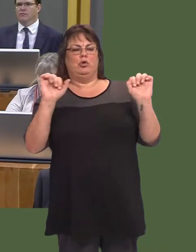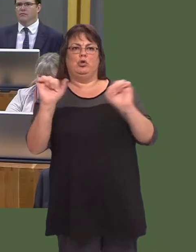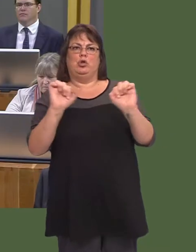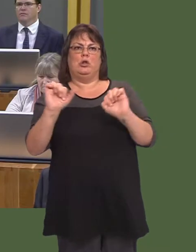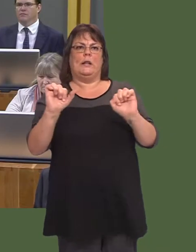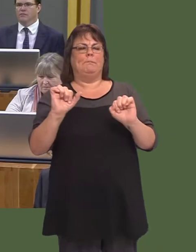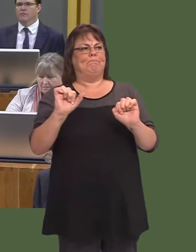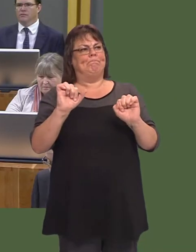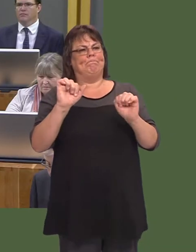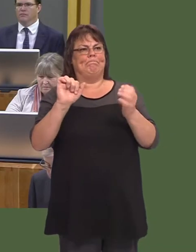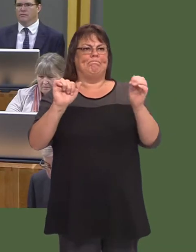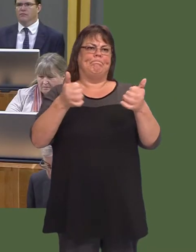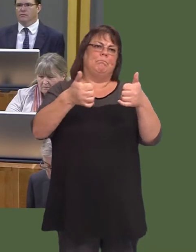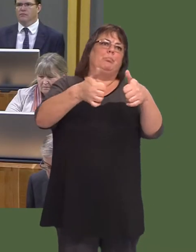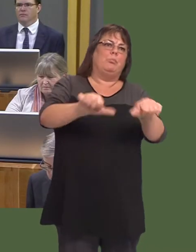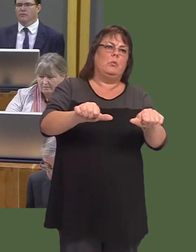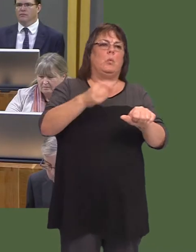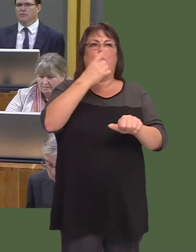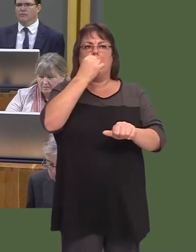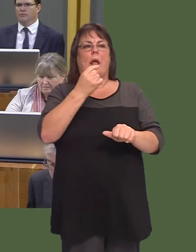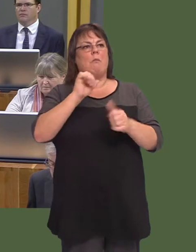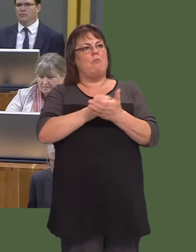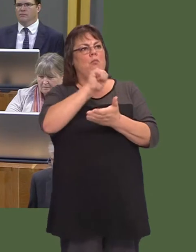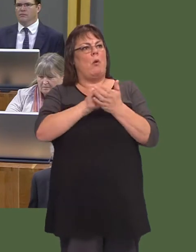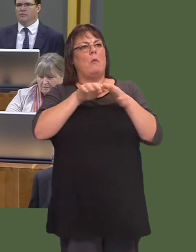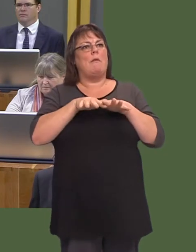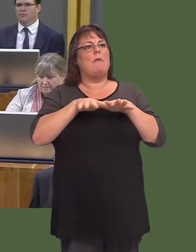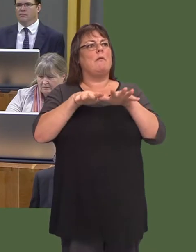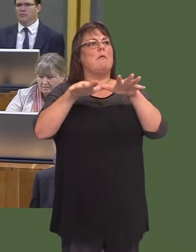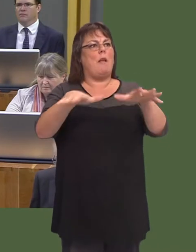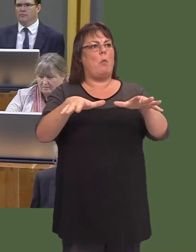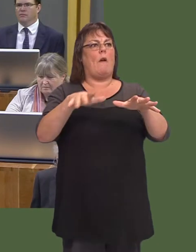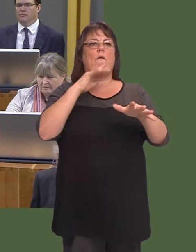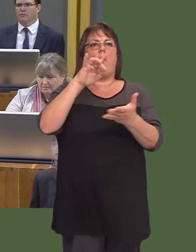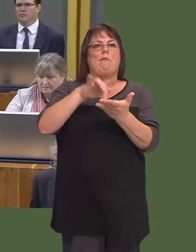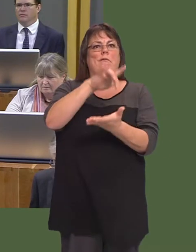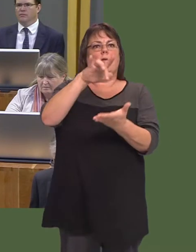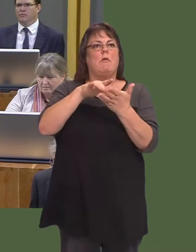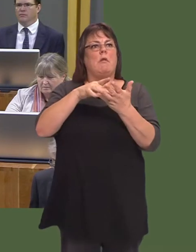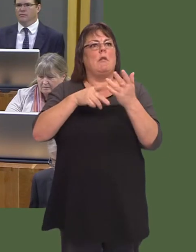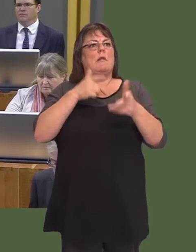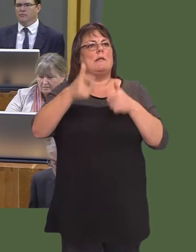not yet in a position, I believe, where we can say that we have a proper network of urban